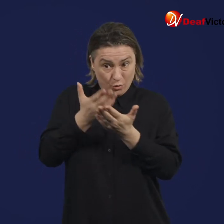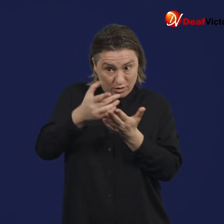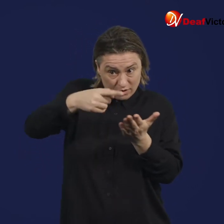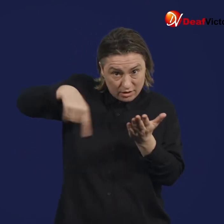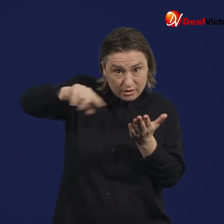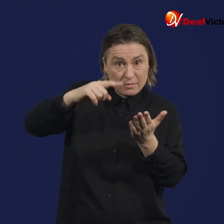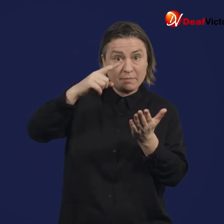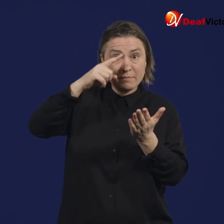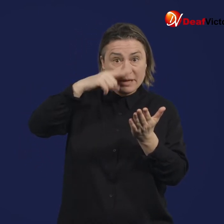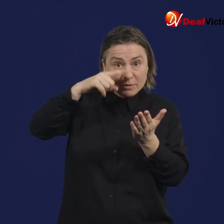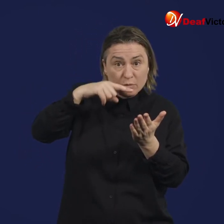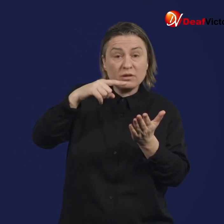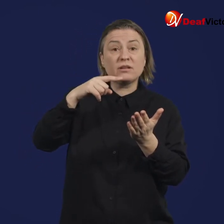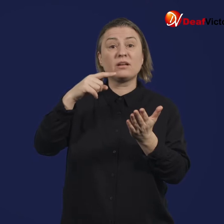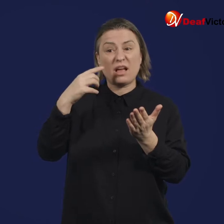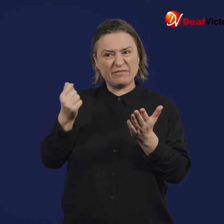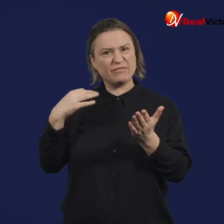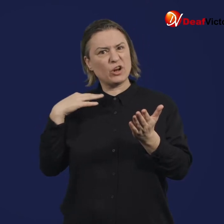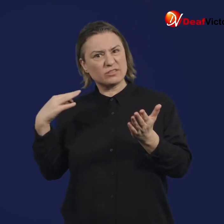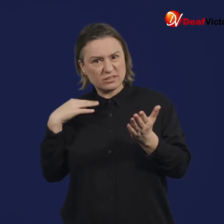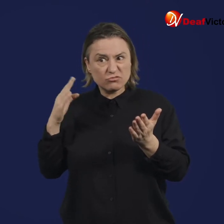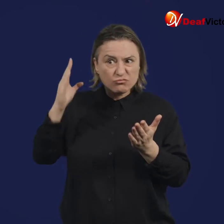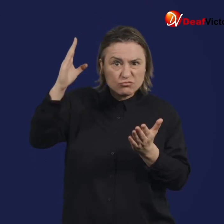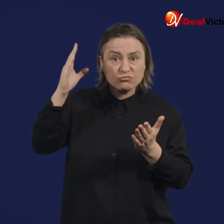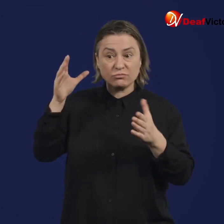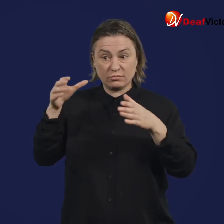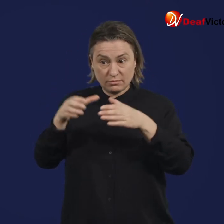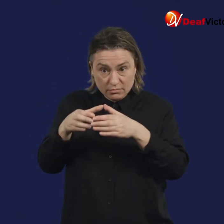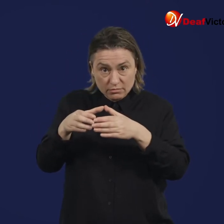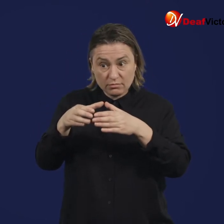Clinical trials are conducted by recruiting volunteers to test the vaccination.